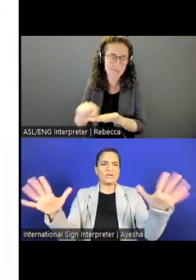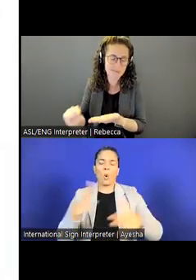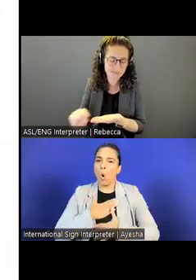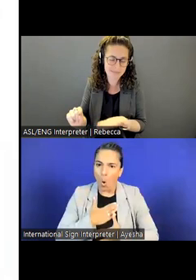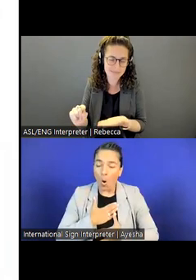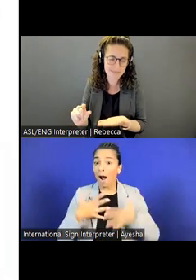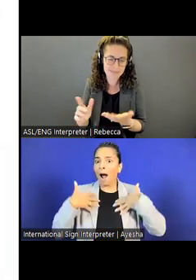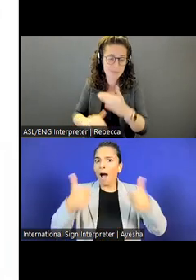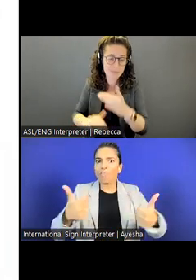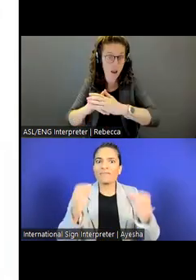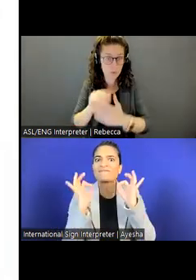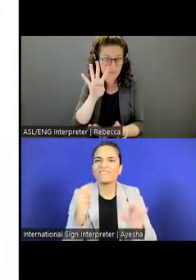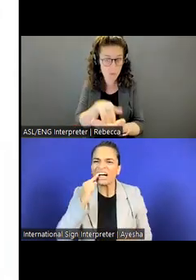Up to $4,000 annually.